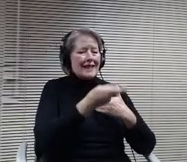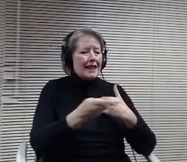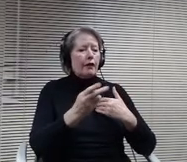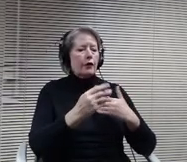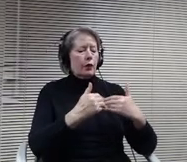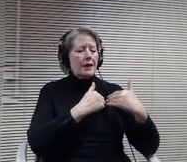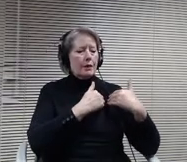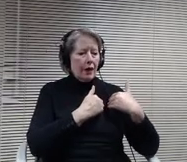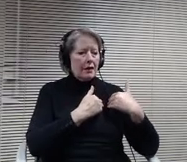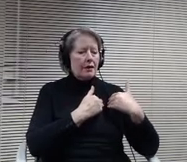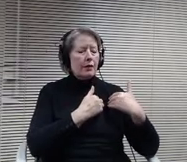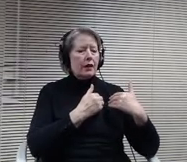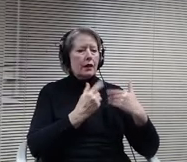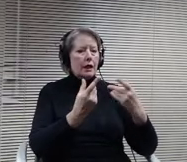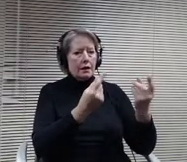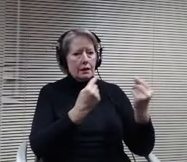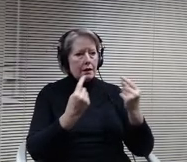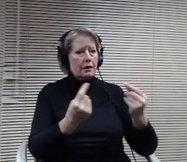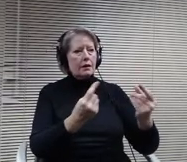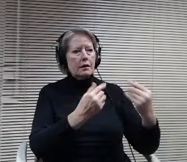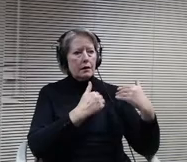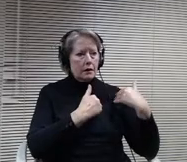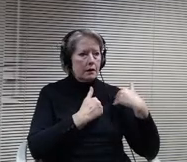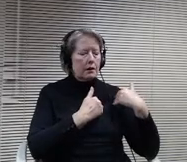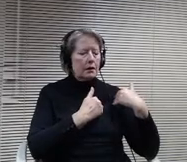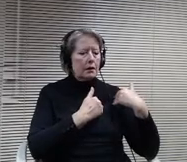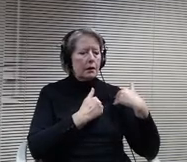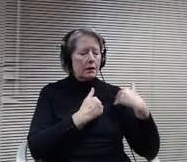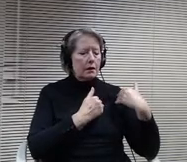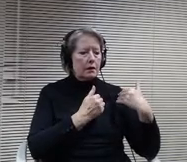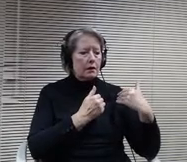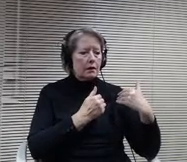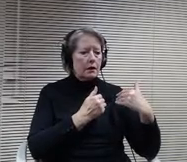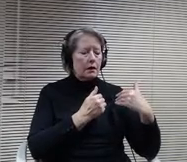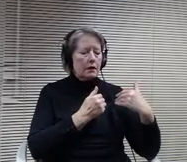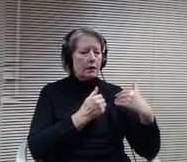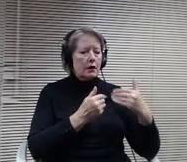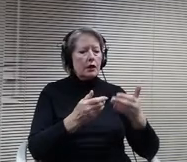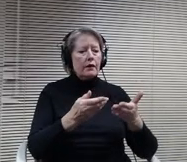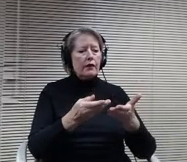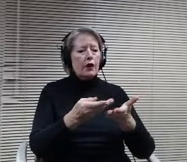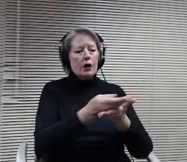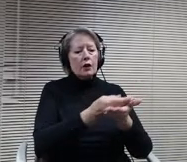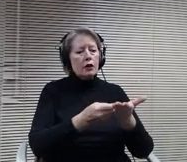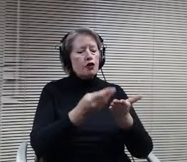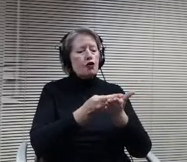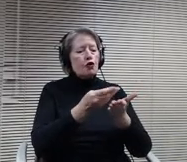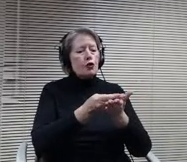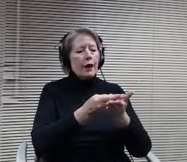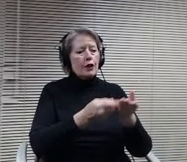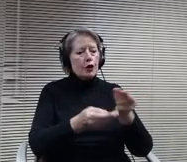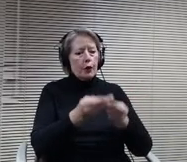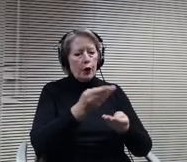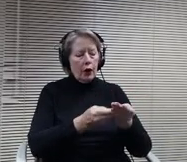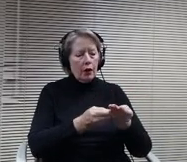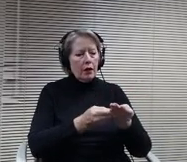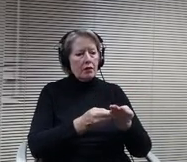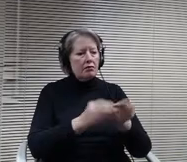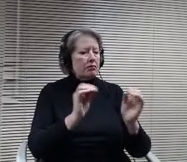And that there for the treasure. There's no additional amount, even though that person also has several extra duties to carry